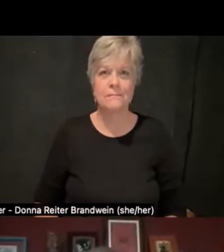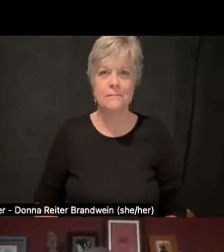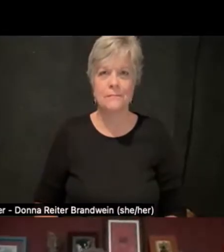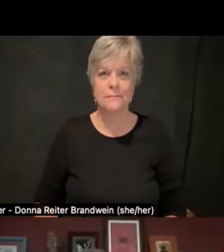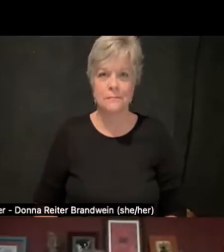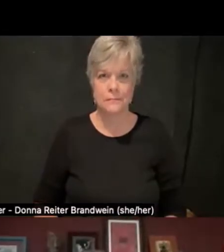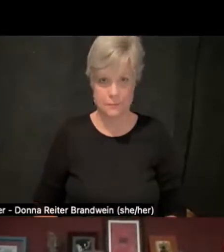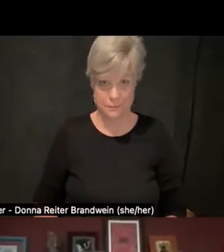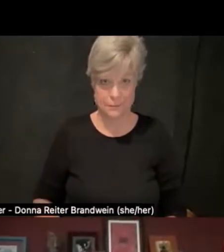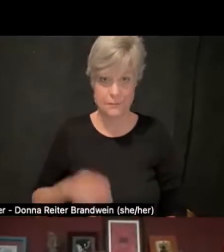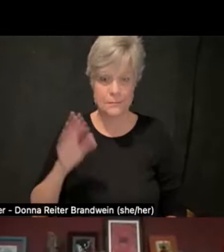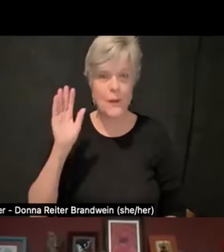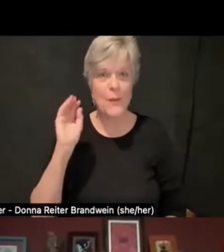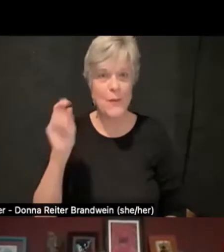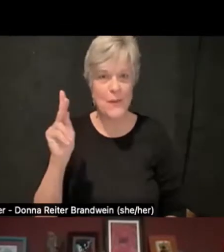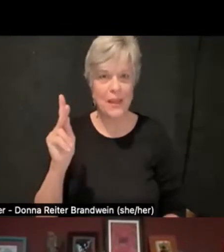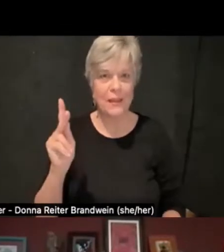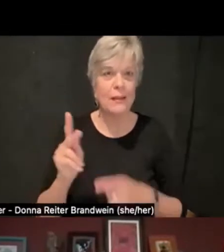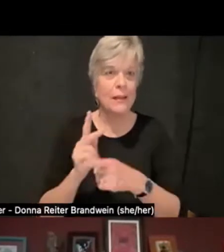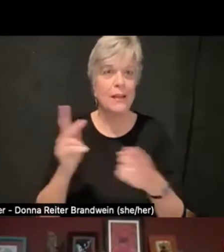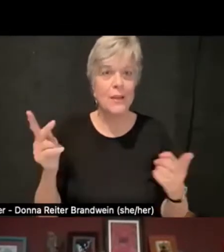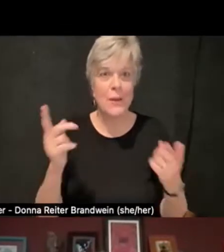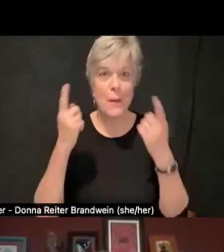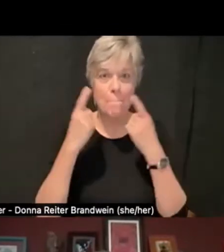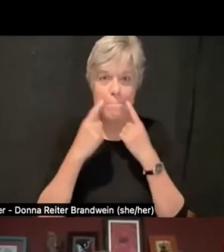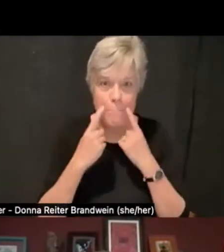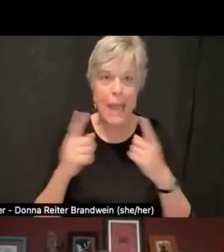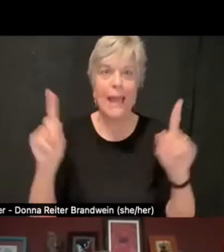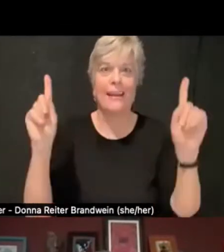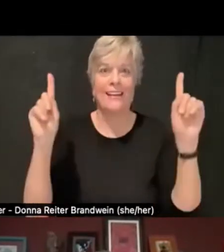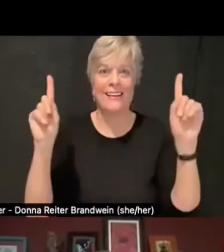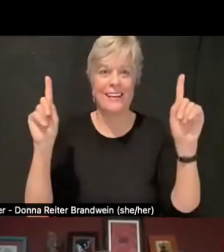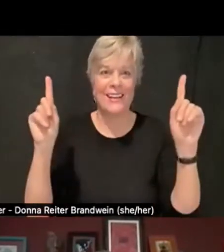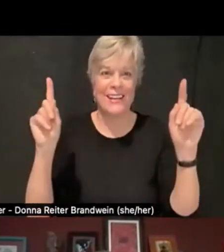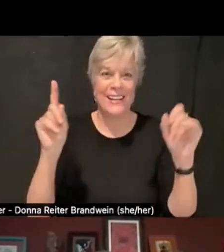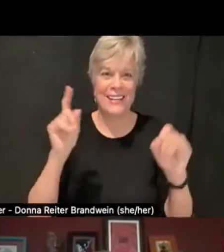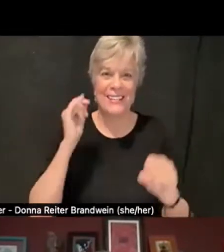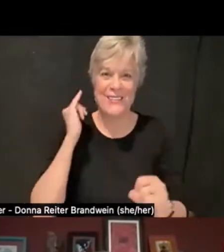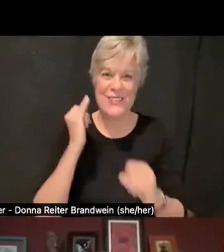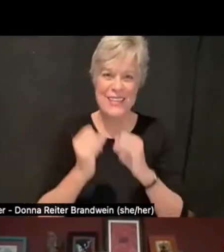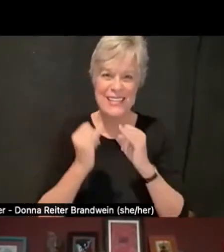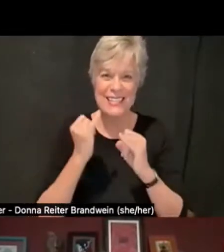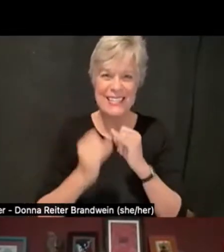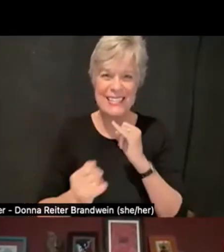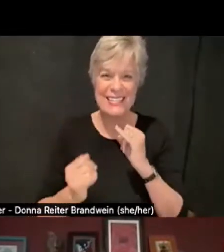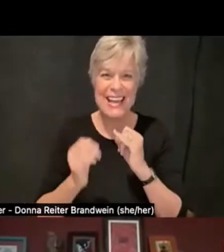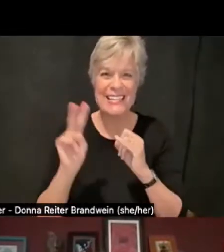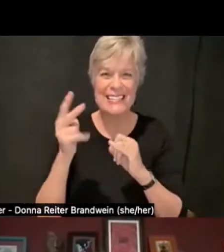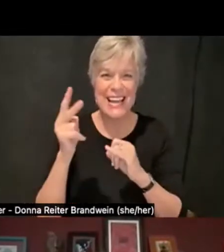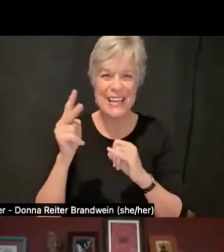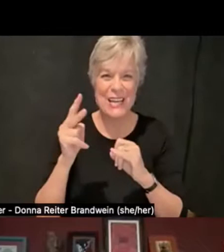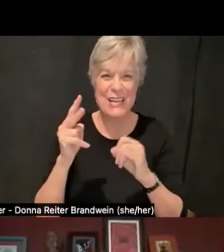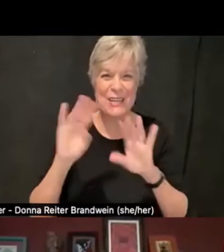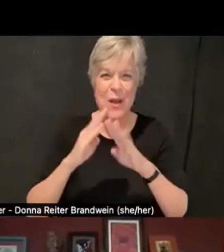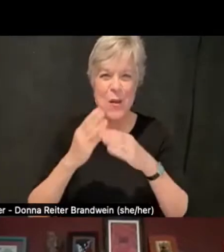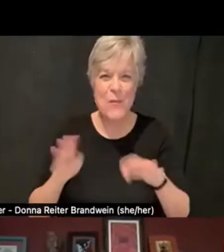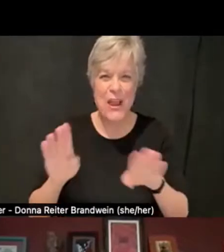Okay, so you made it to the second breakout session of day two of the Symposium